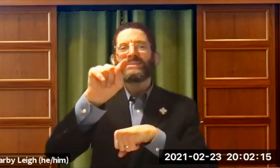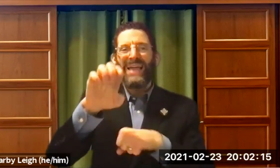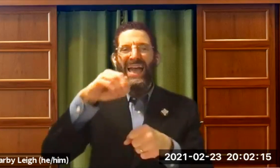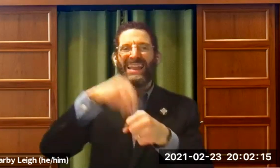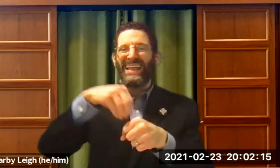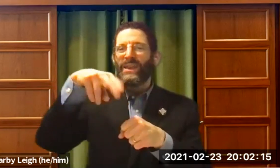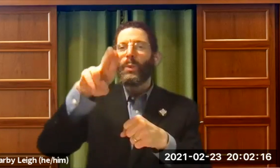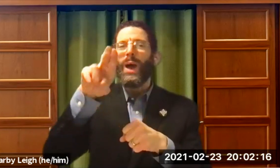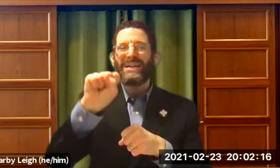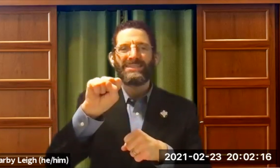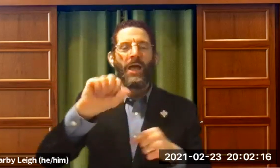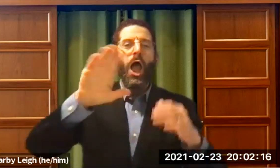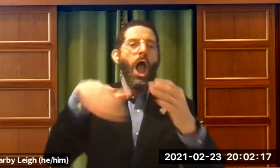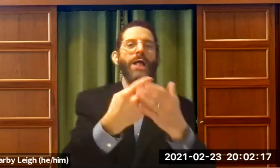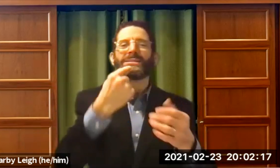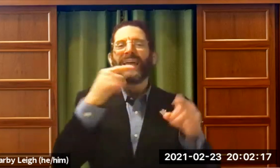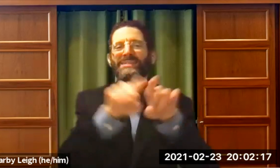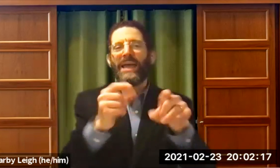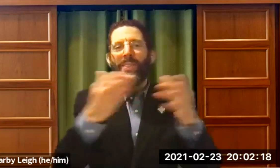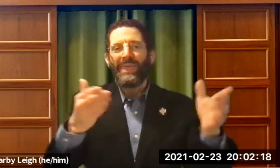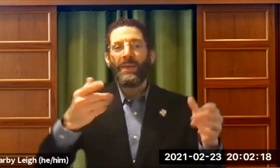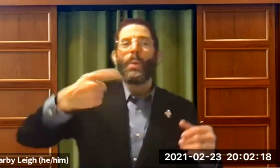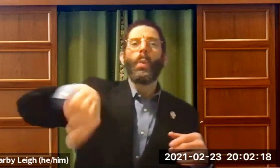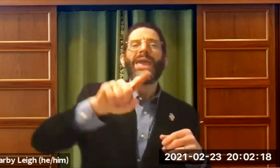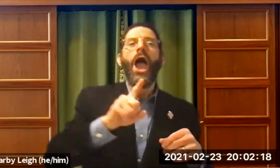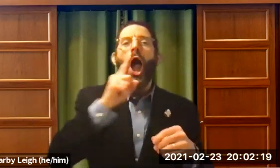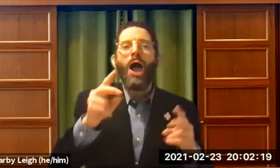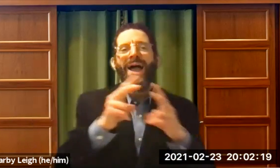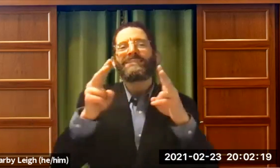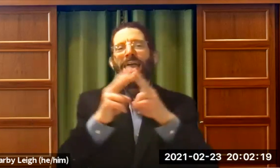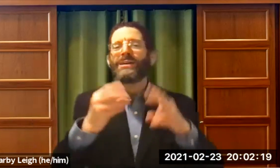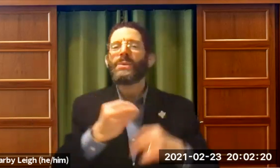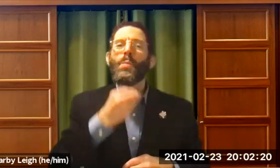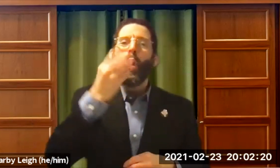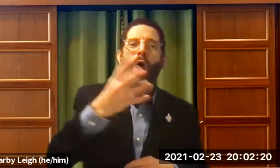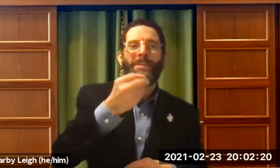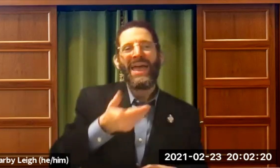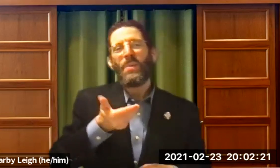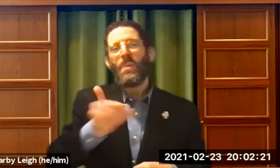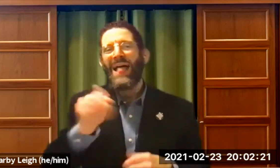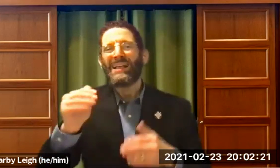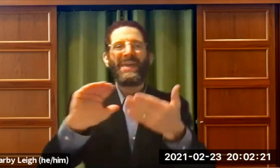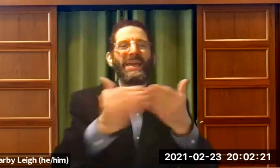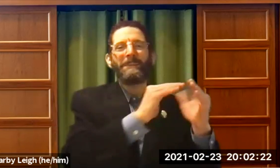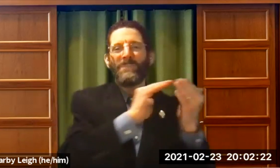synagogue in the United States to all be saying the same thing, that we are warm.